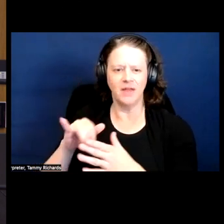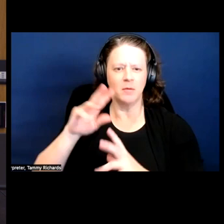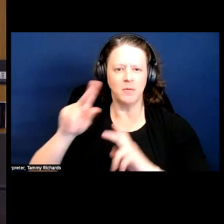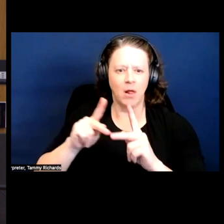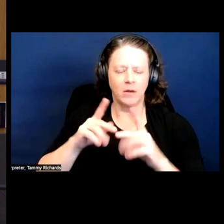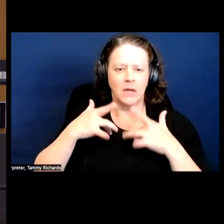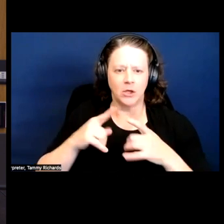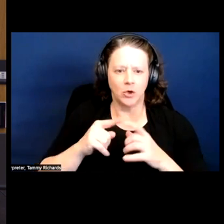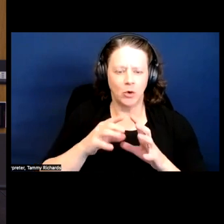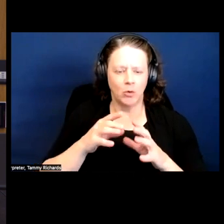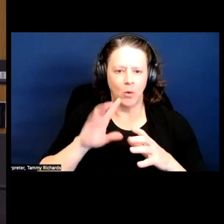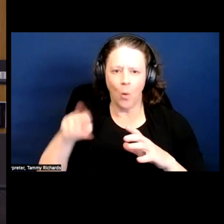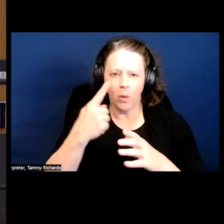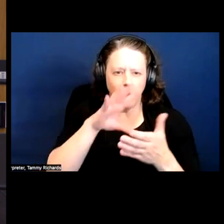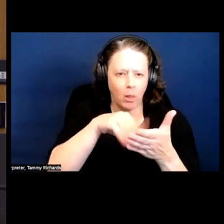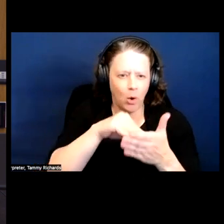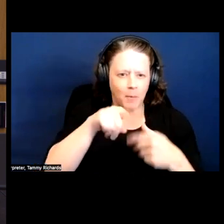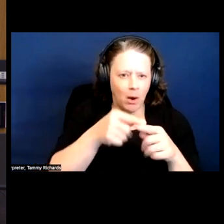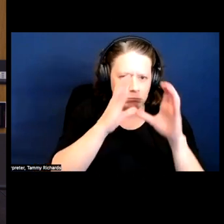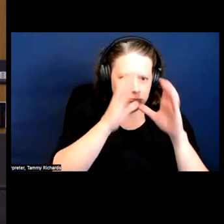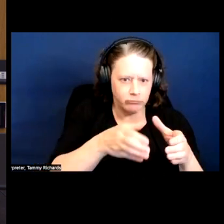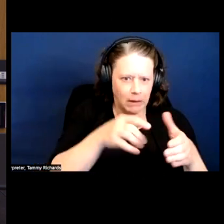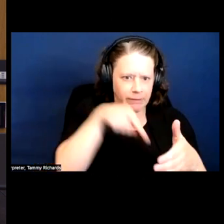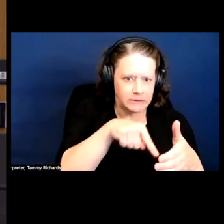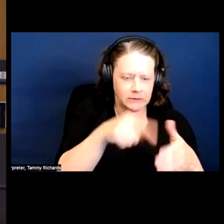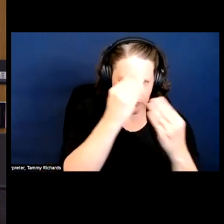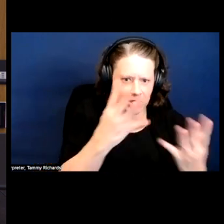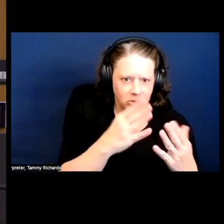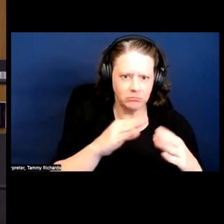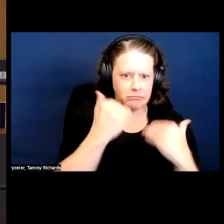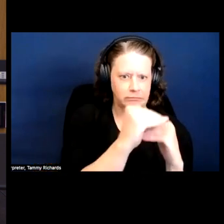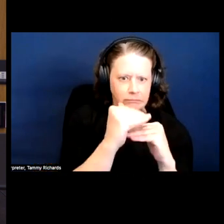critical race studies, disability studies.